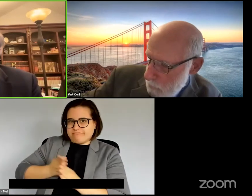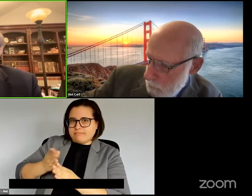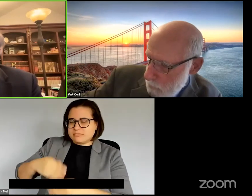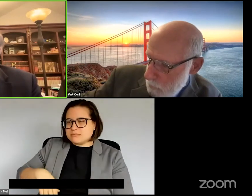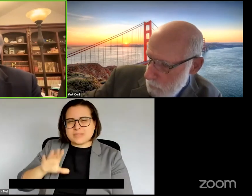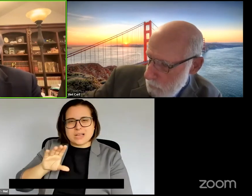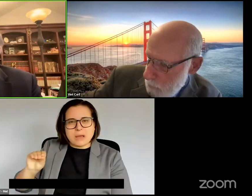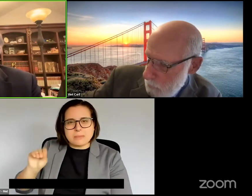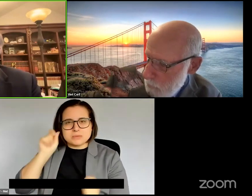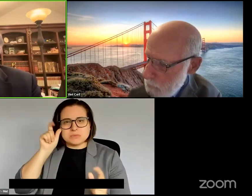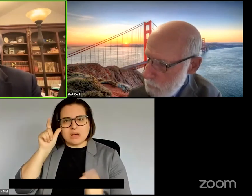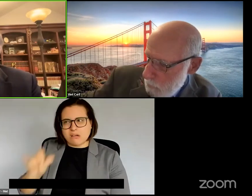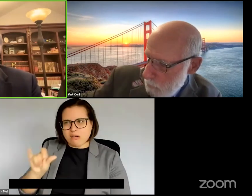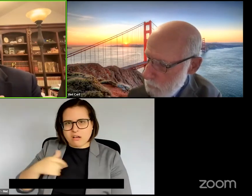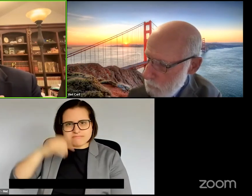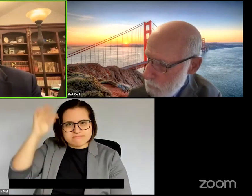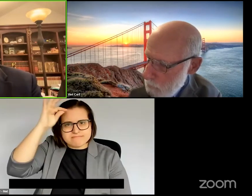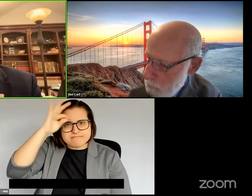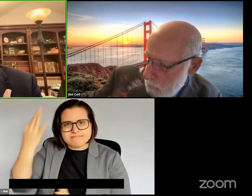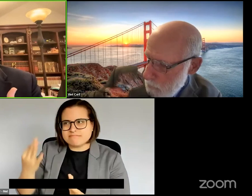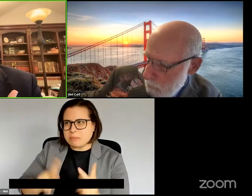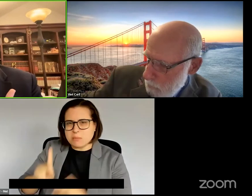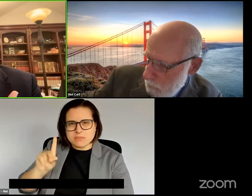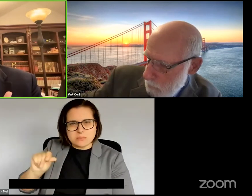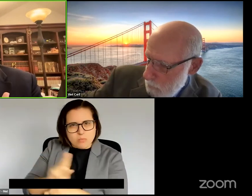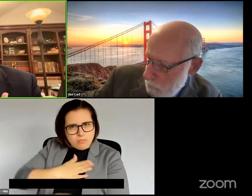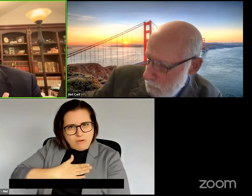with disabilities were using their technologies and now companies have entire teams where